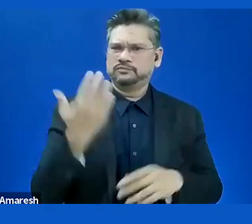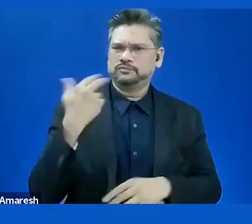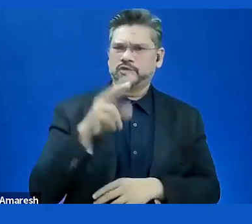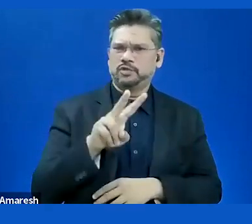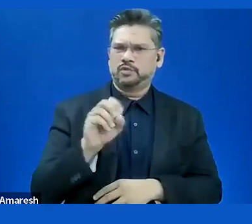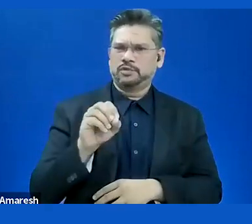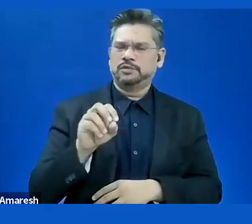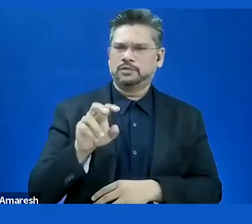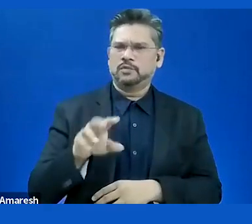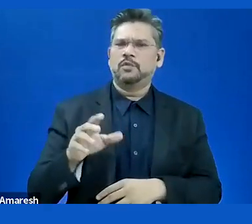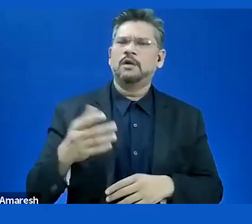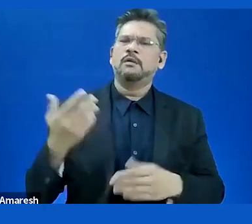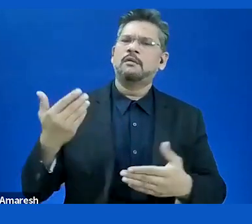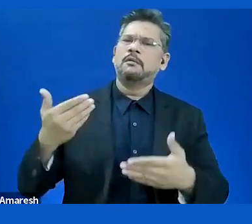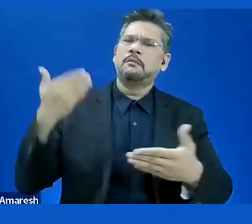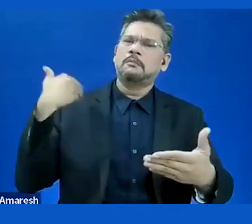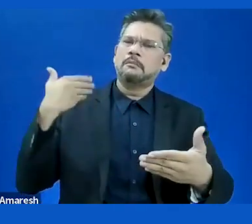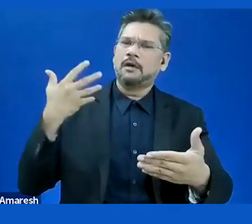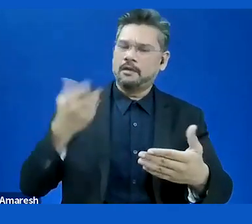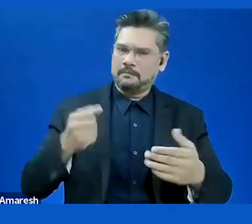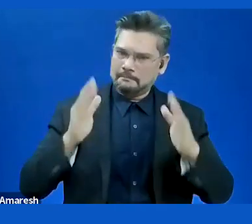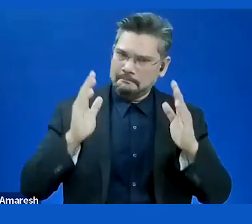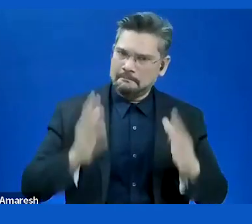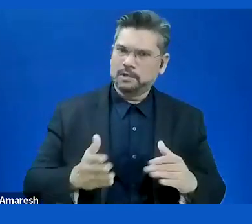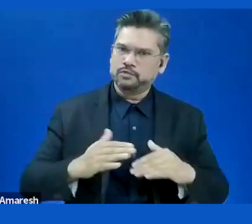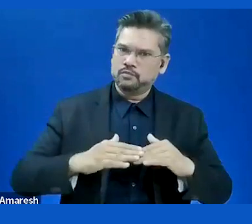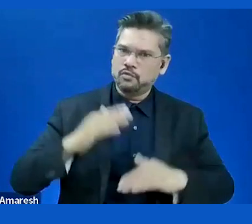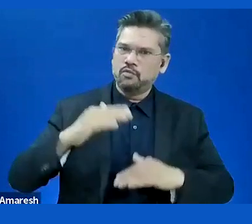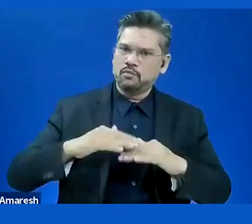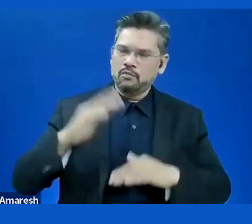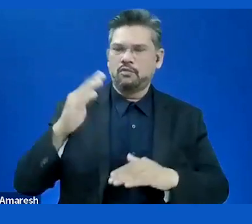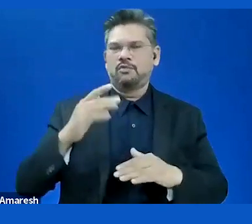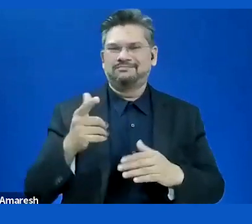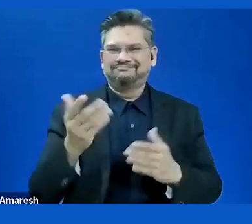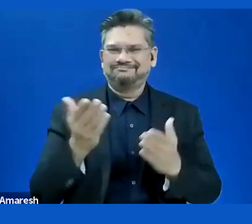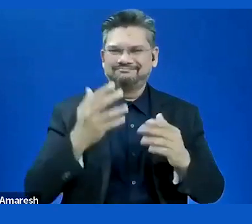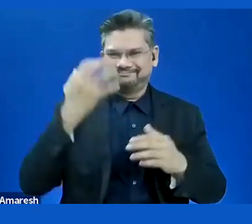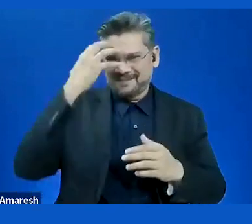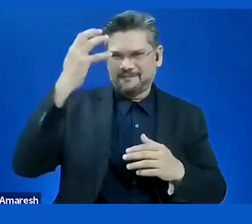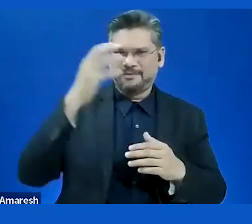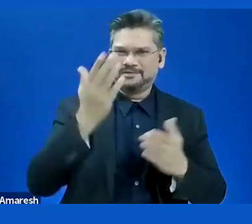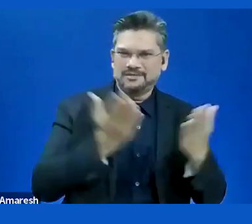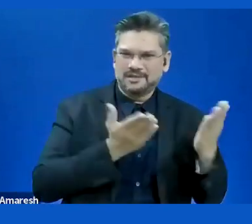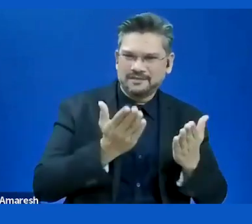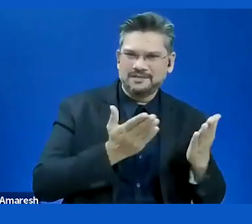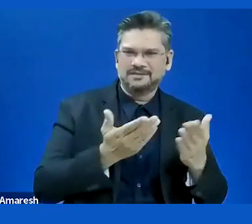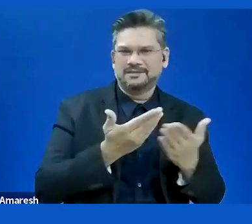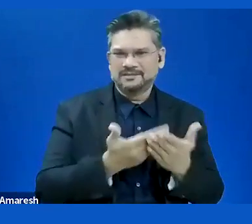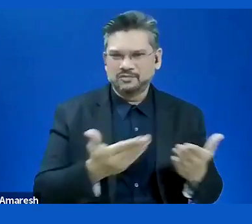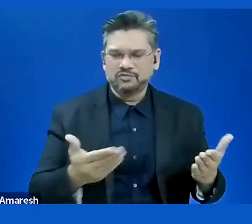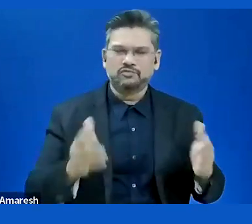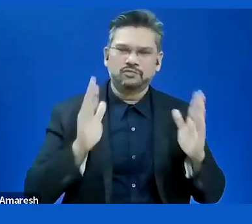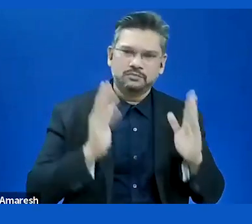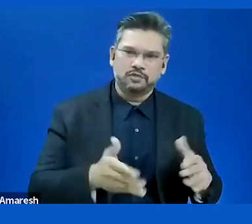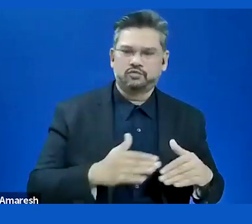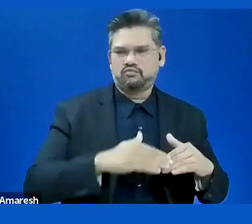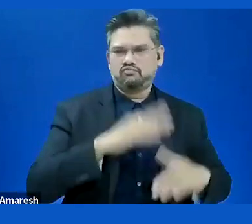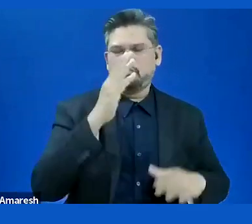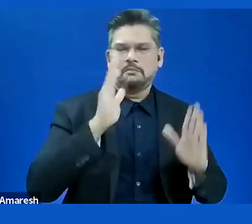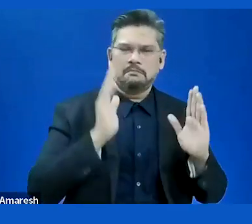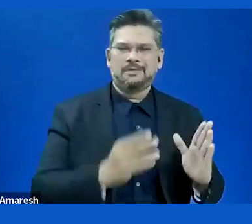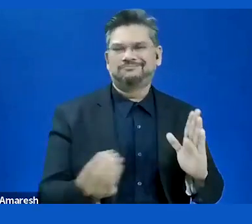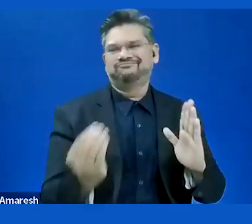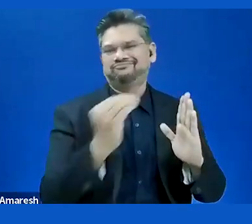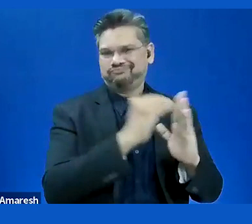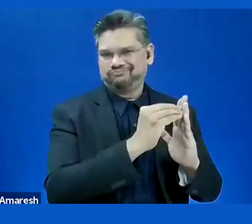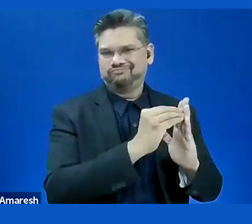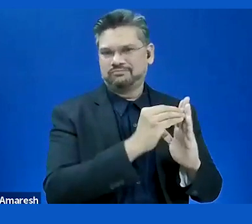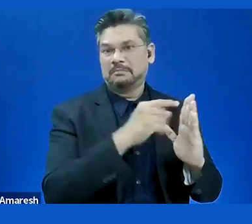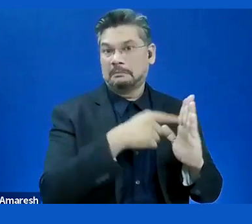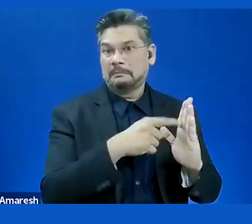use of public services. This is on paper a very appealing approach. This will not cover